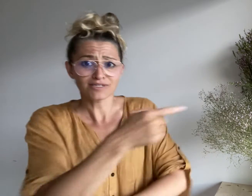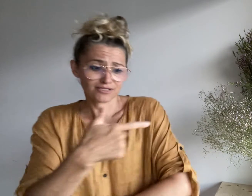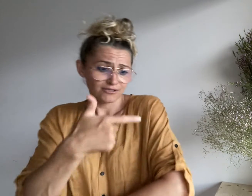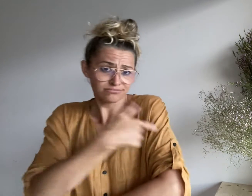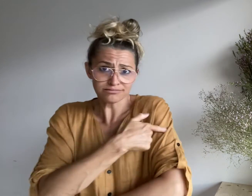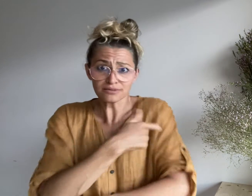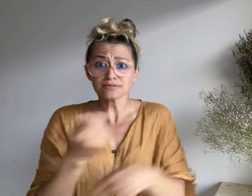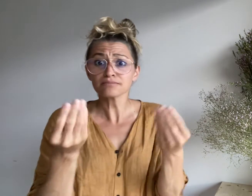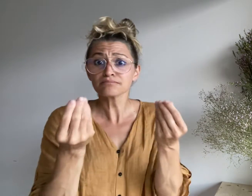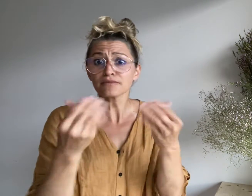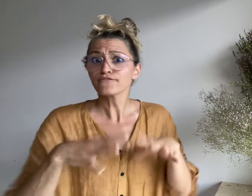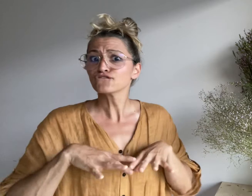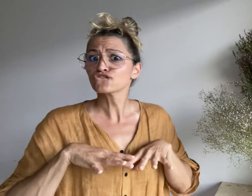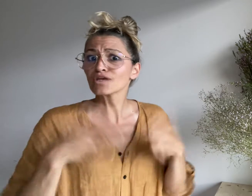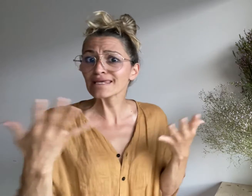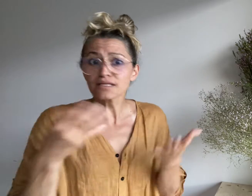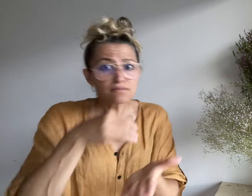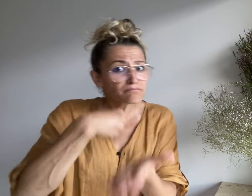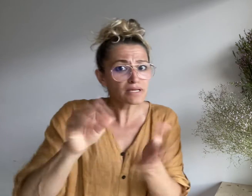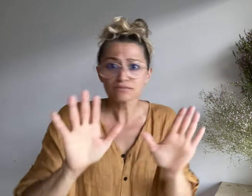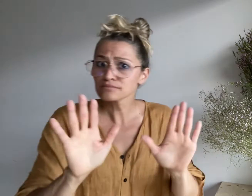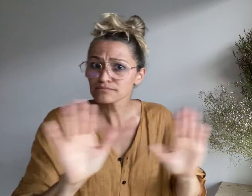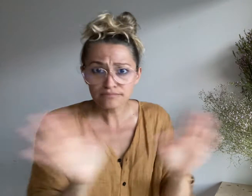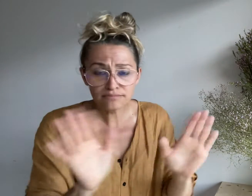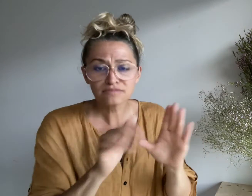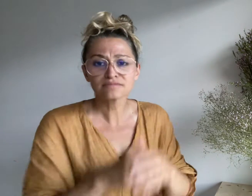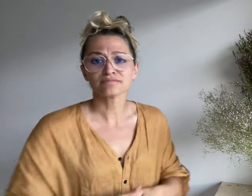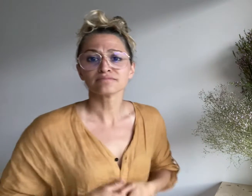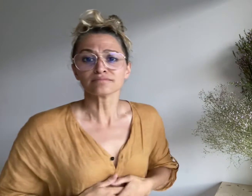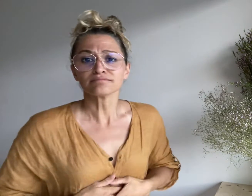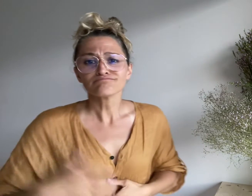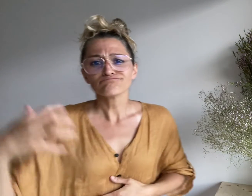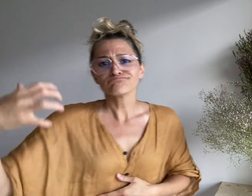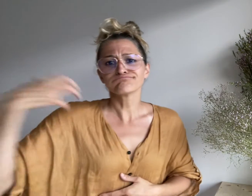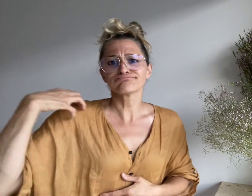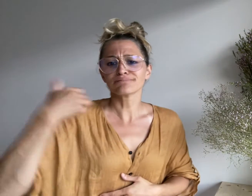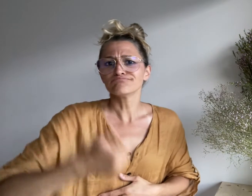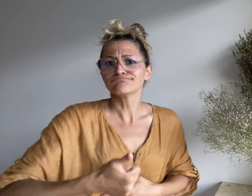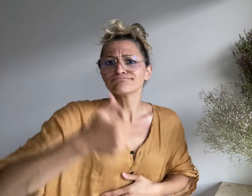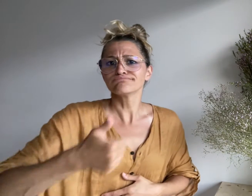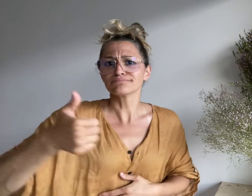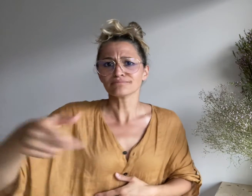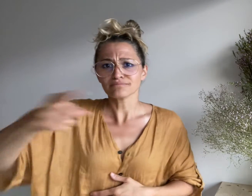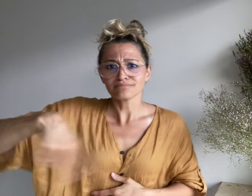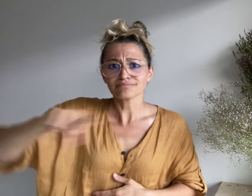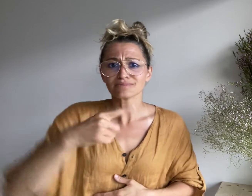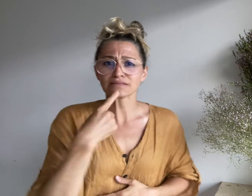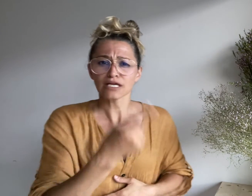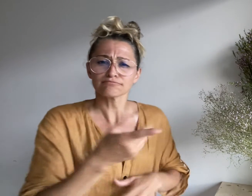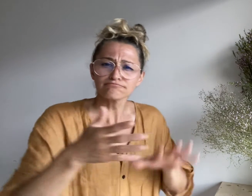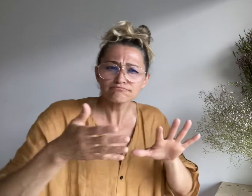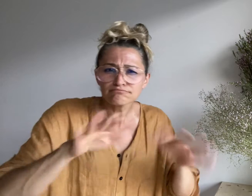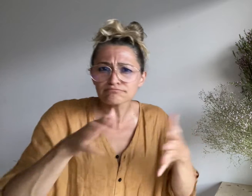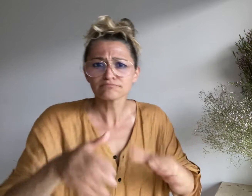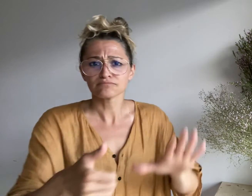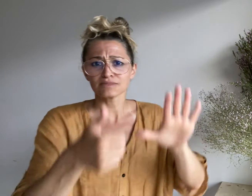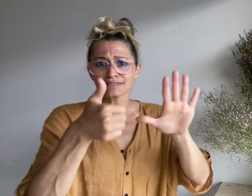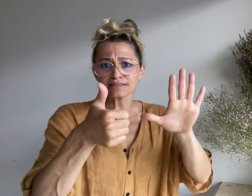vaccinated for free. Officials say that around 600,000 people